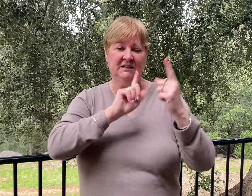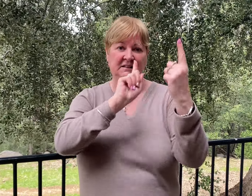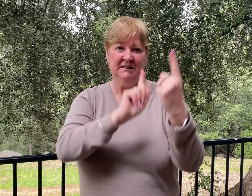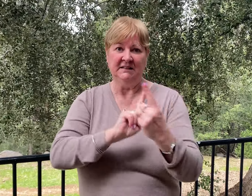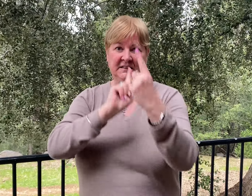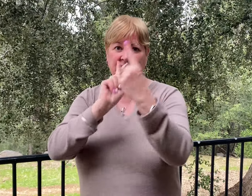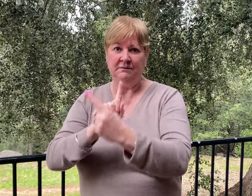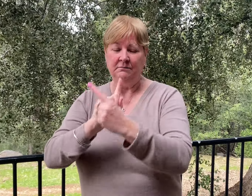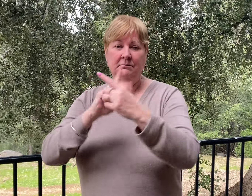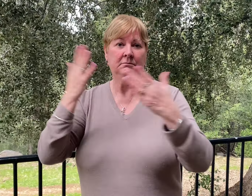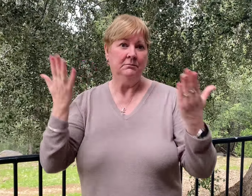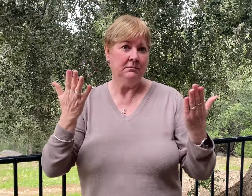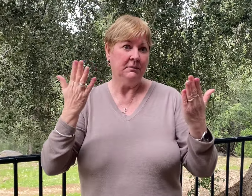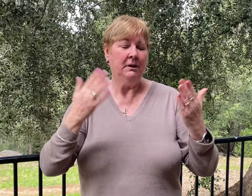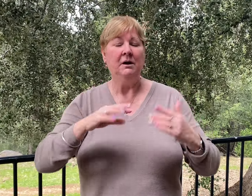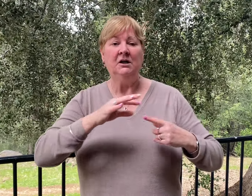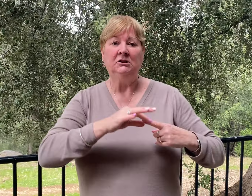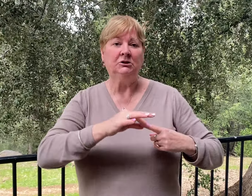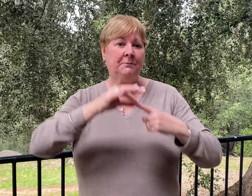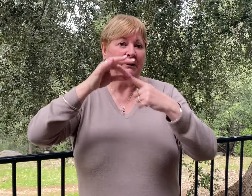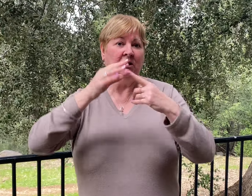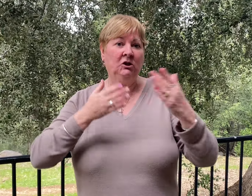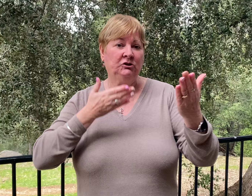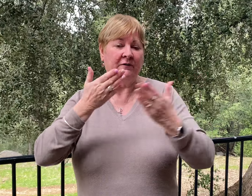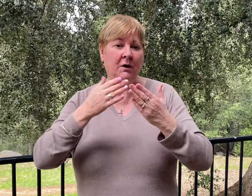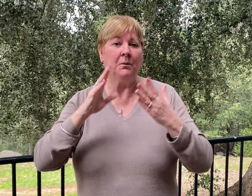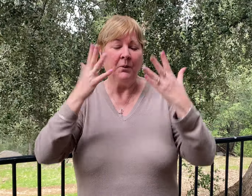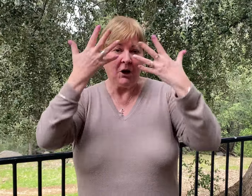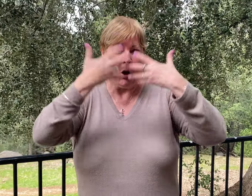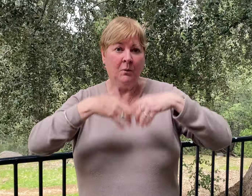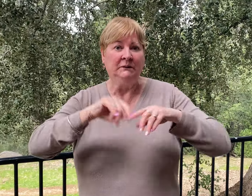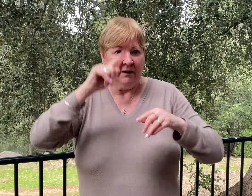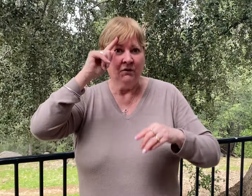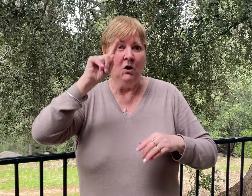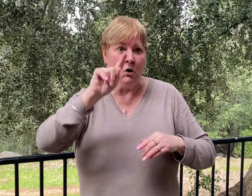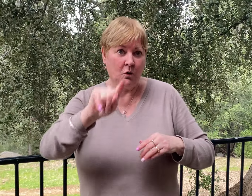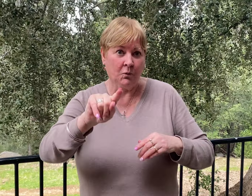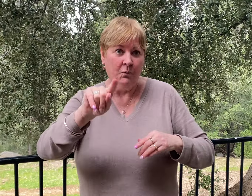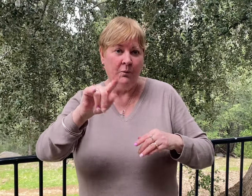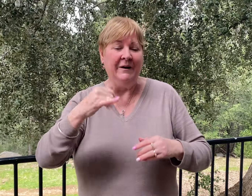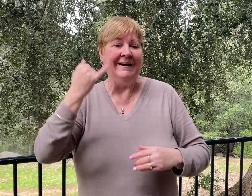one-on-one (1:1) for low vision or other special services, we can work out for you.